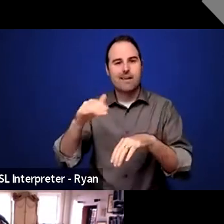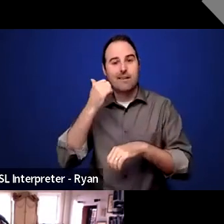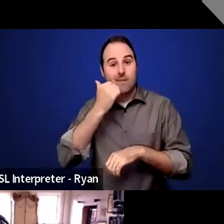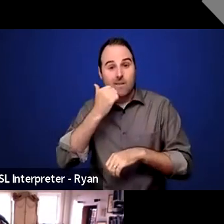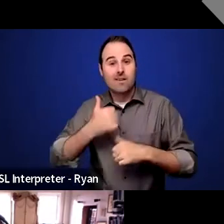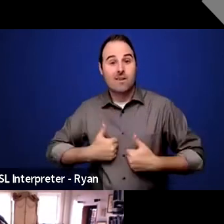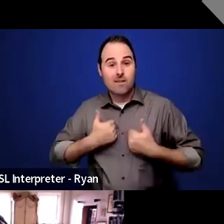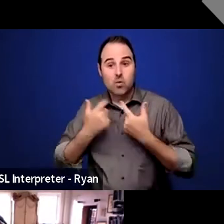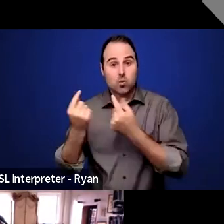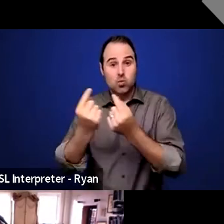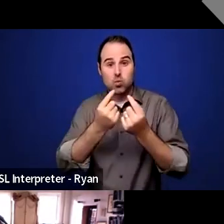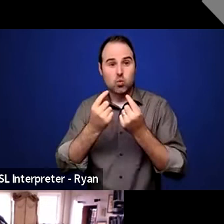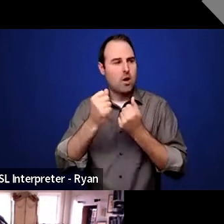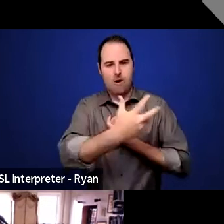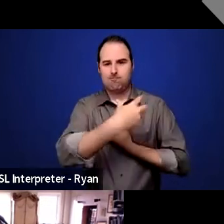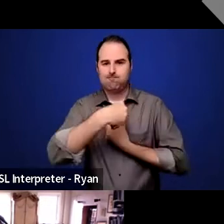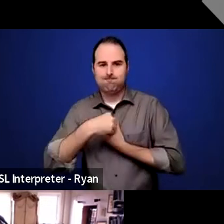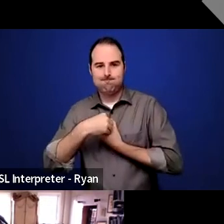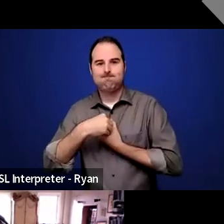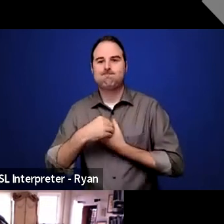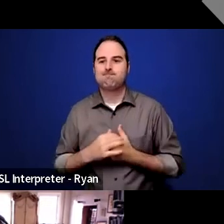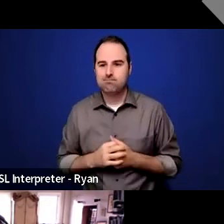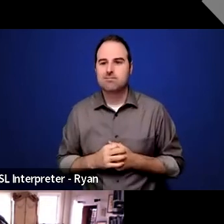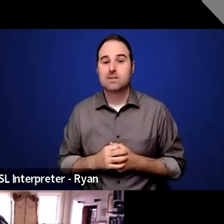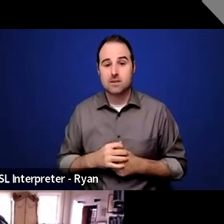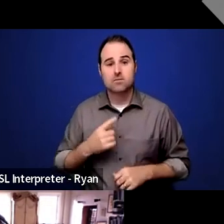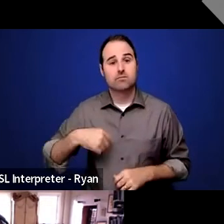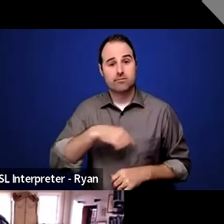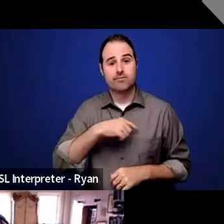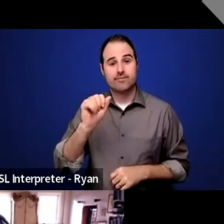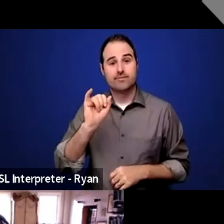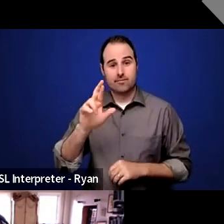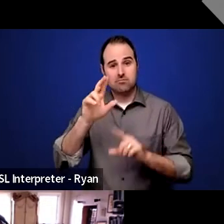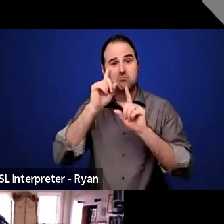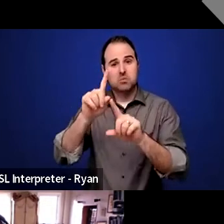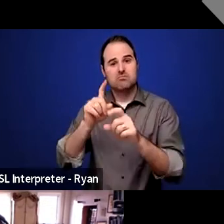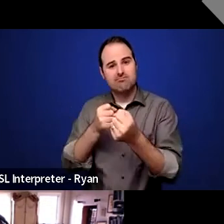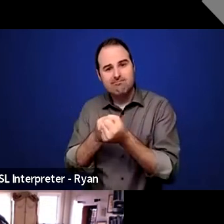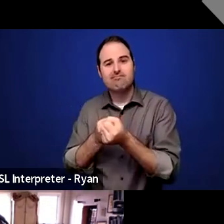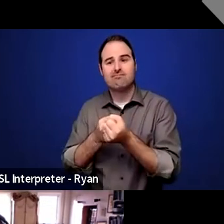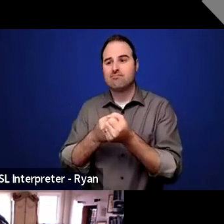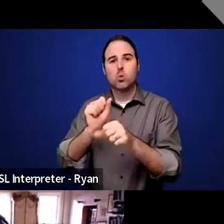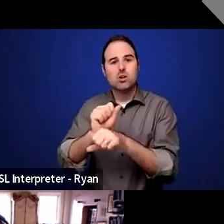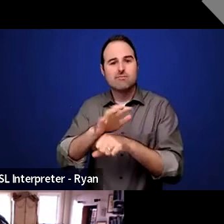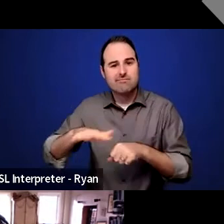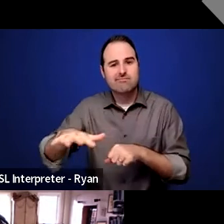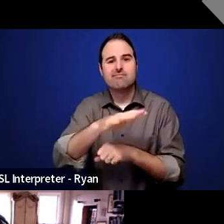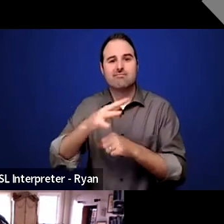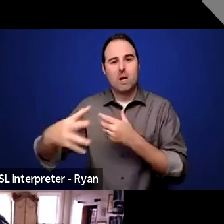an employee resource group with the mission of promoting a work environment that's inclusive of and responsive to people with disabilities,